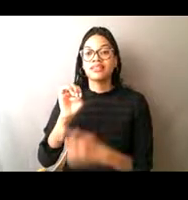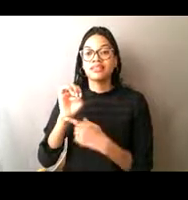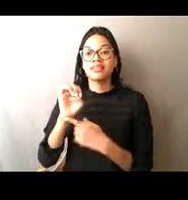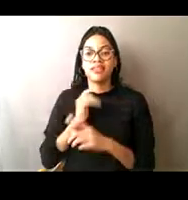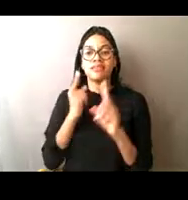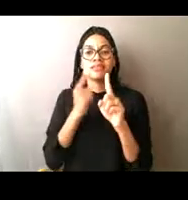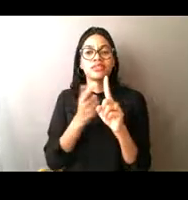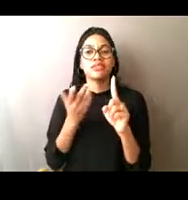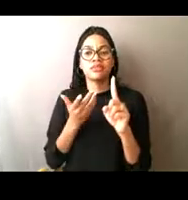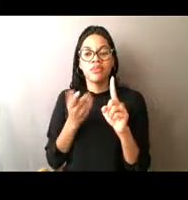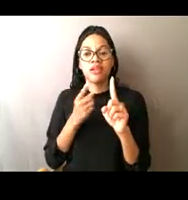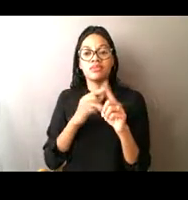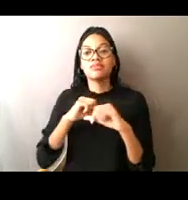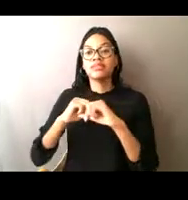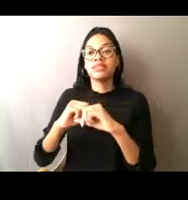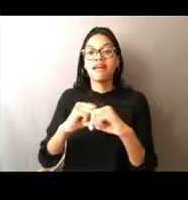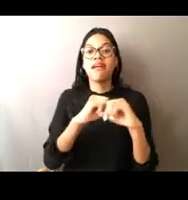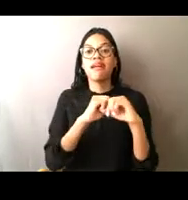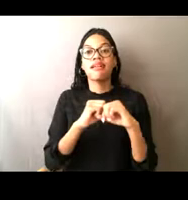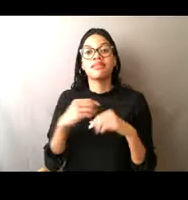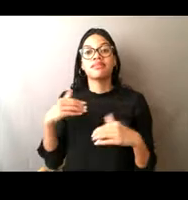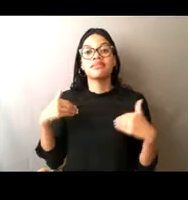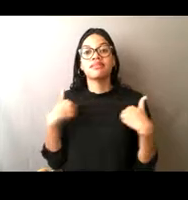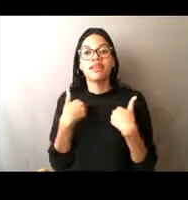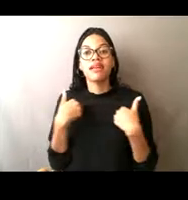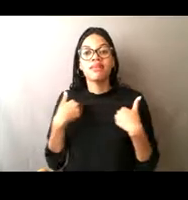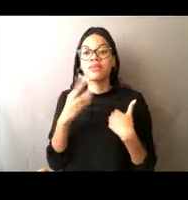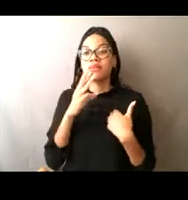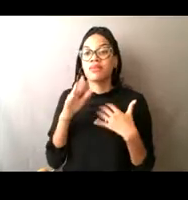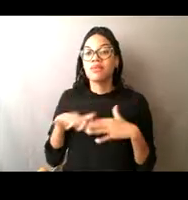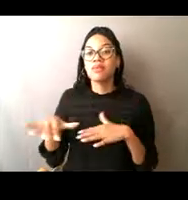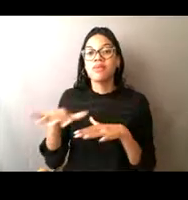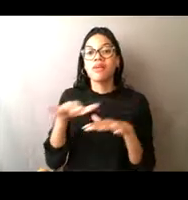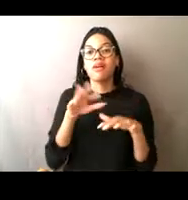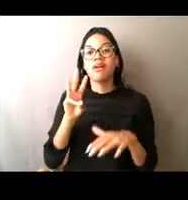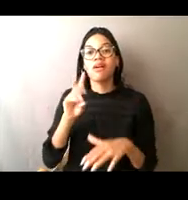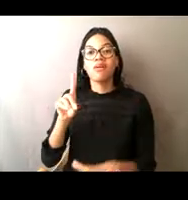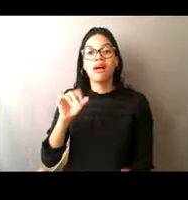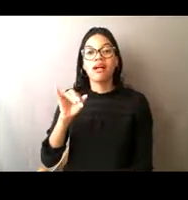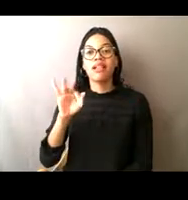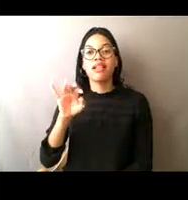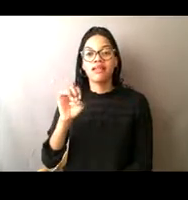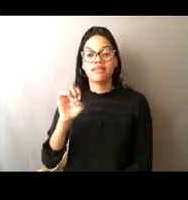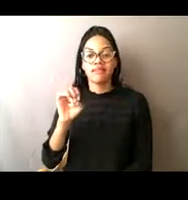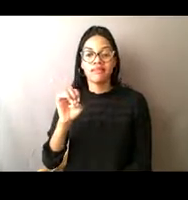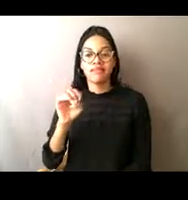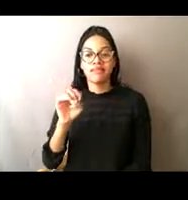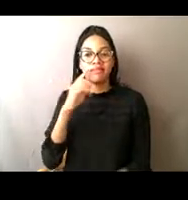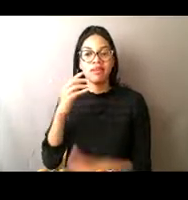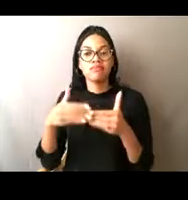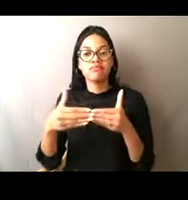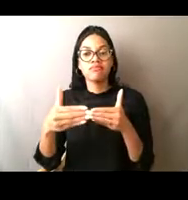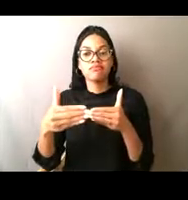to conserve these resources for future generations. How do we do that? We do that, as we've mentioned,